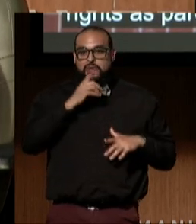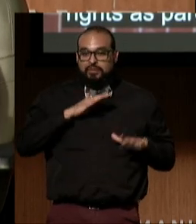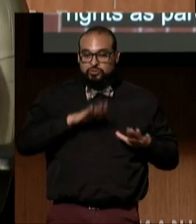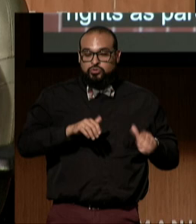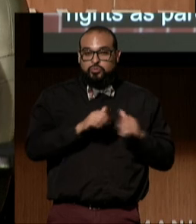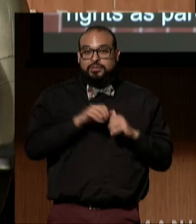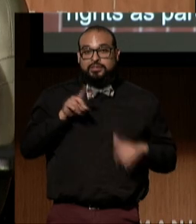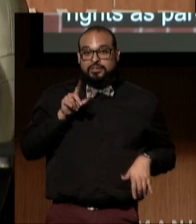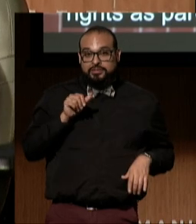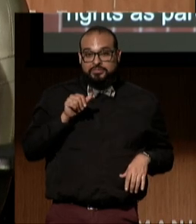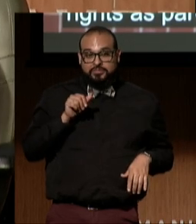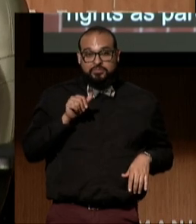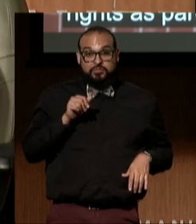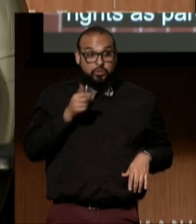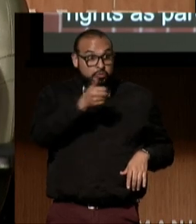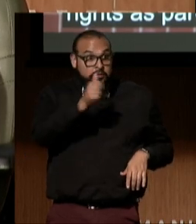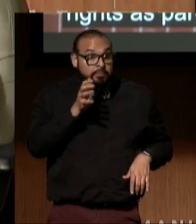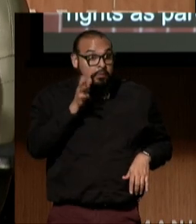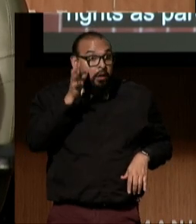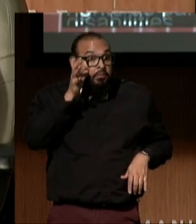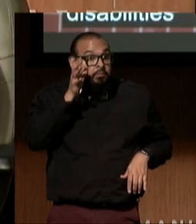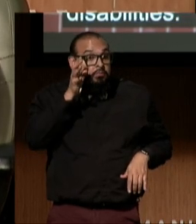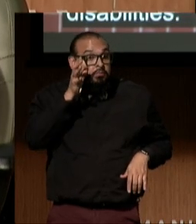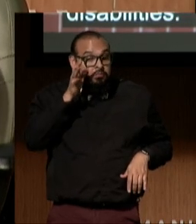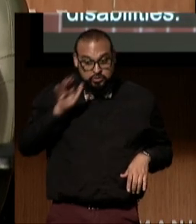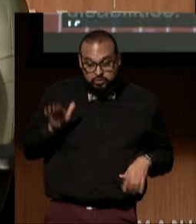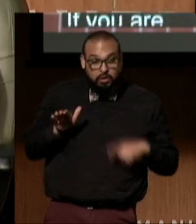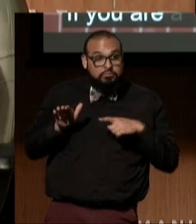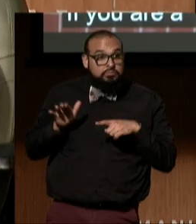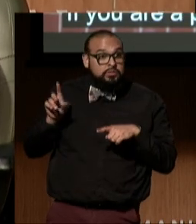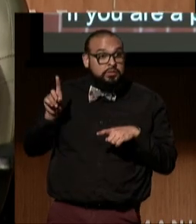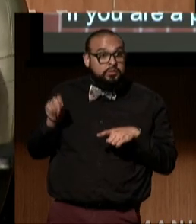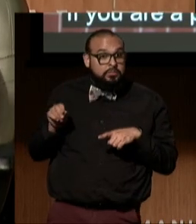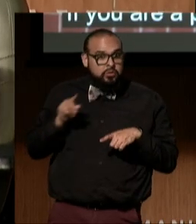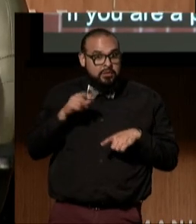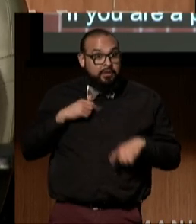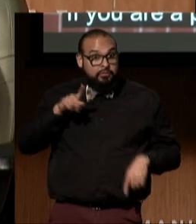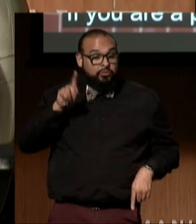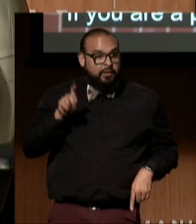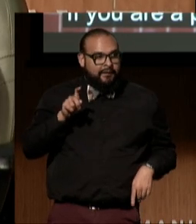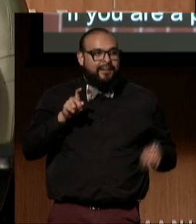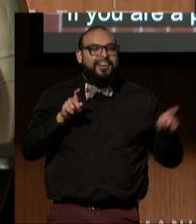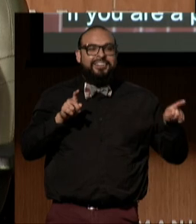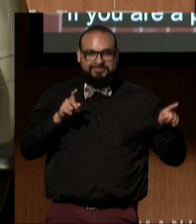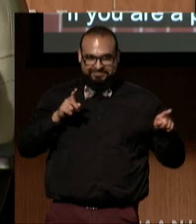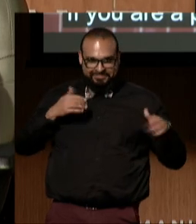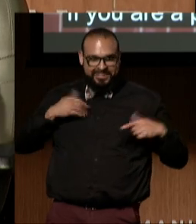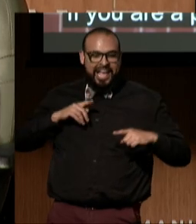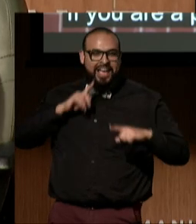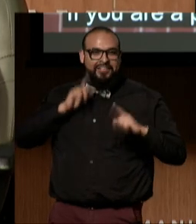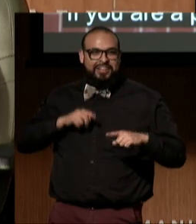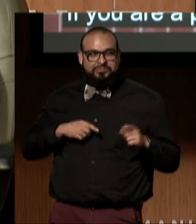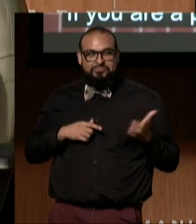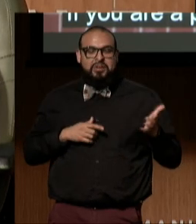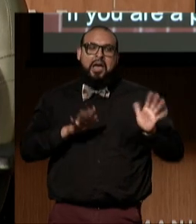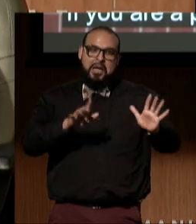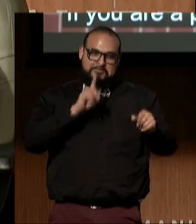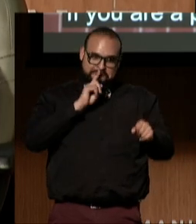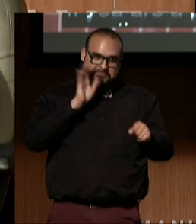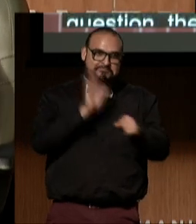If you are a parent of a child with a disability with a question, they have the answer, I guarantee it.